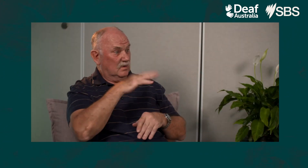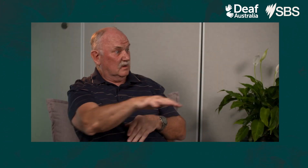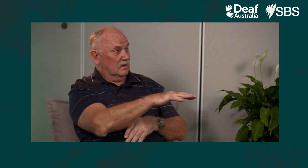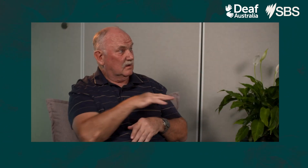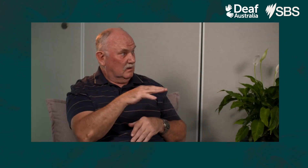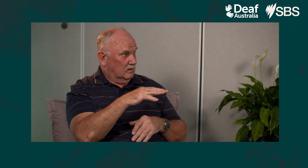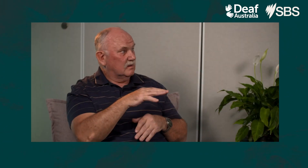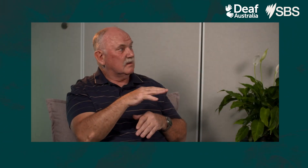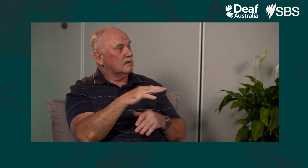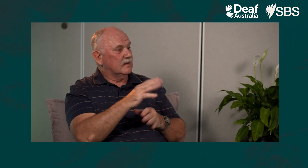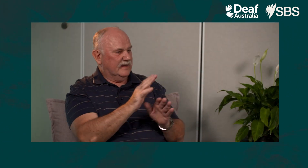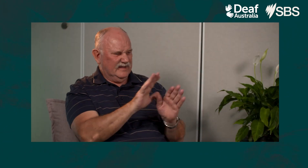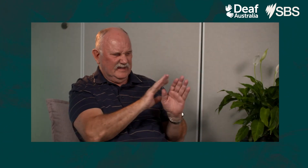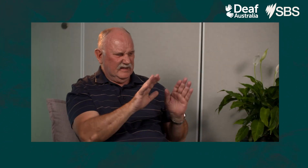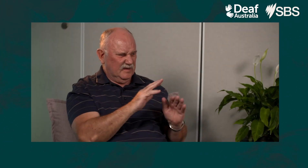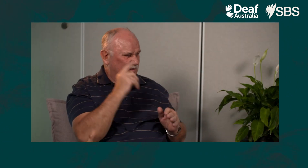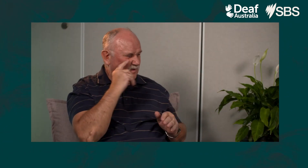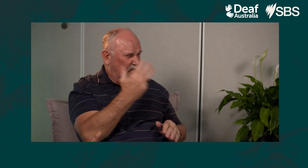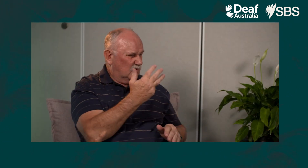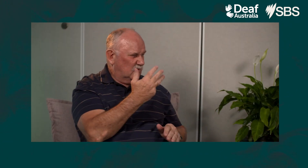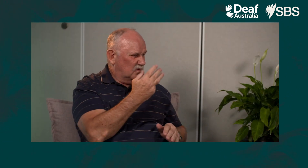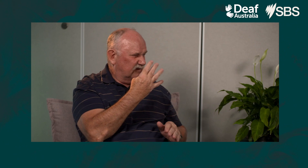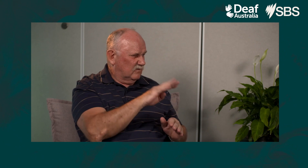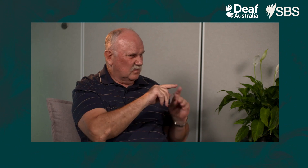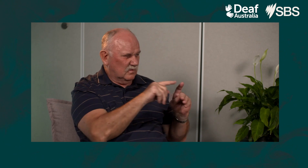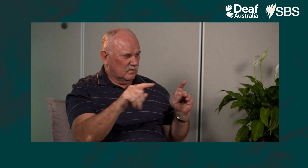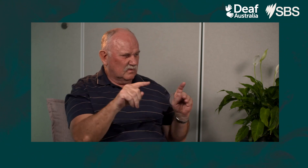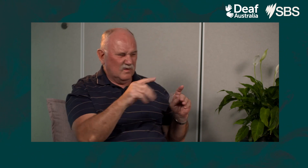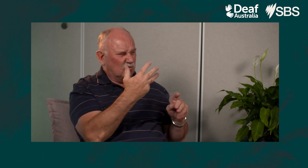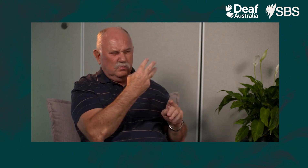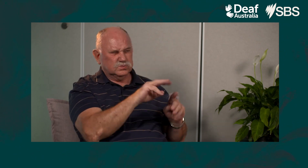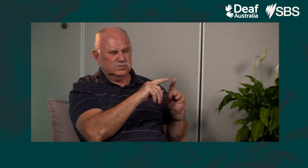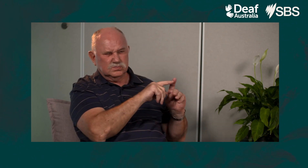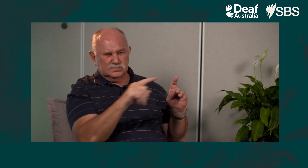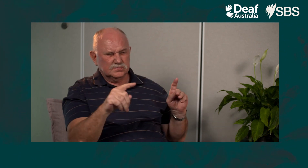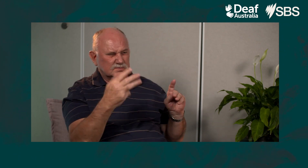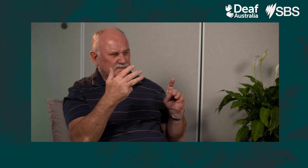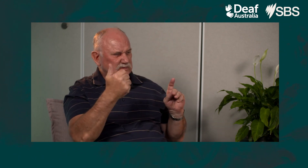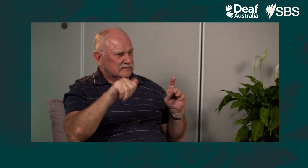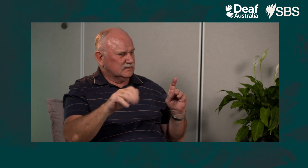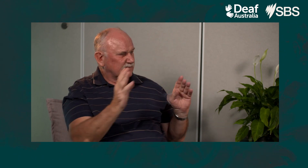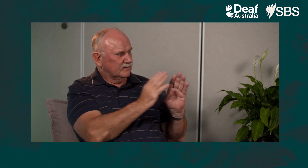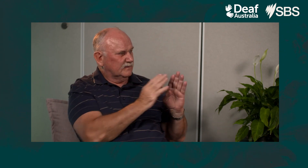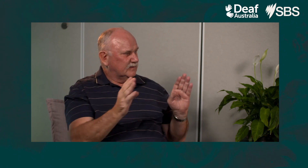When we went to school it was probably about the 1940s or even 1930s through to the 1960s,